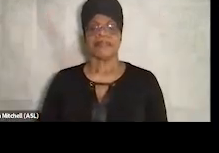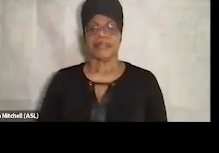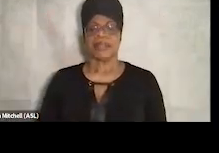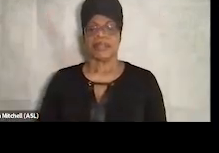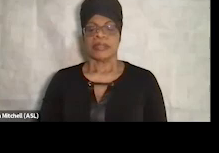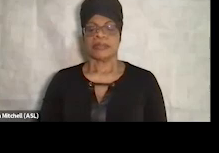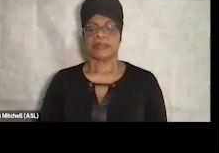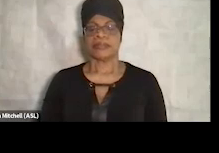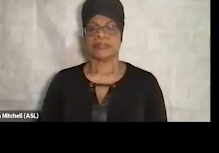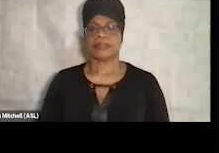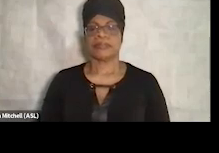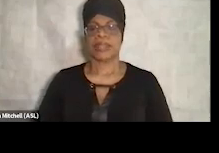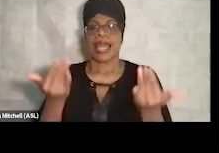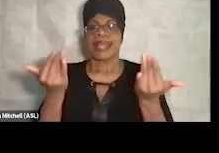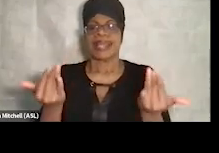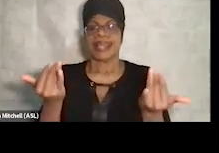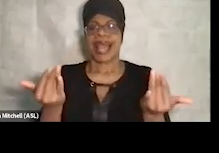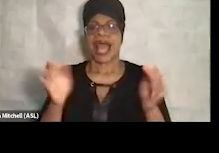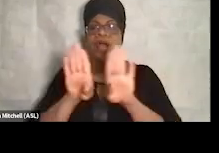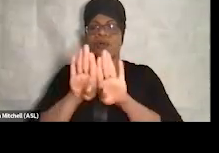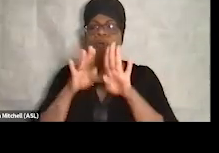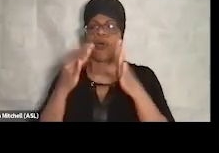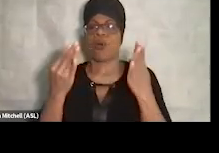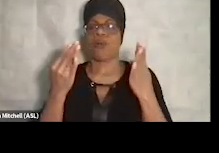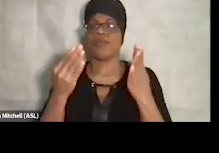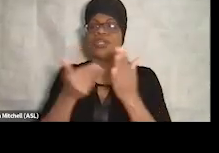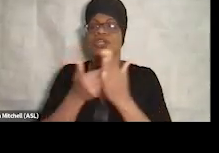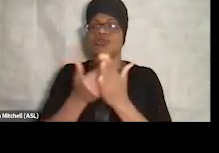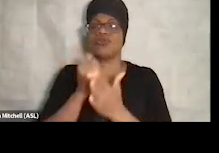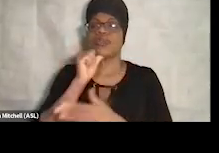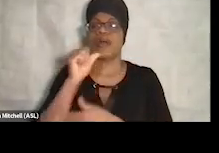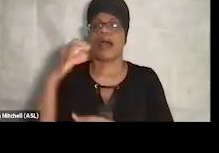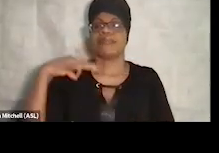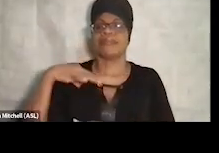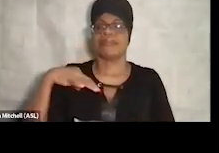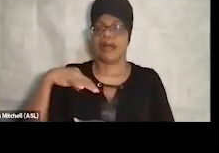Right now, we just opened a new nonprofit. When I was in graduate school, they said very clearly,